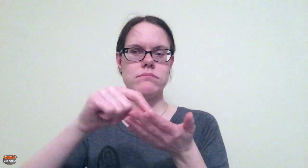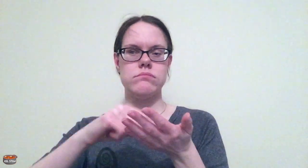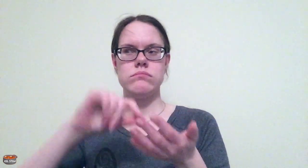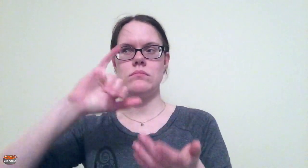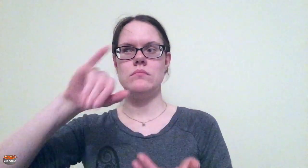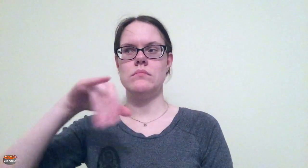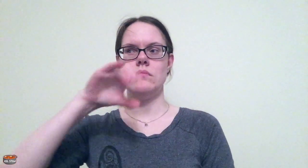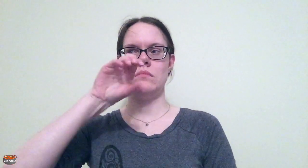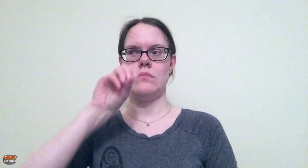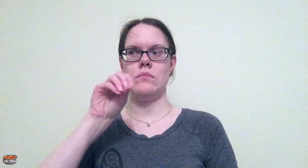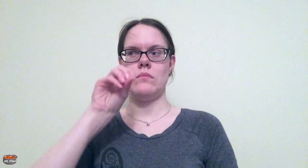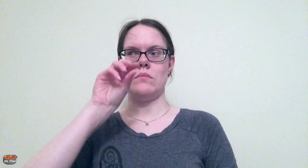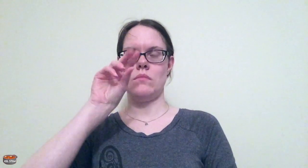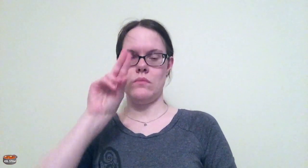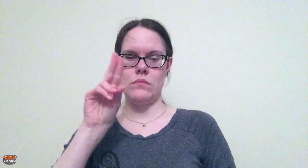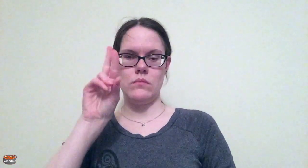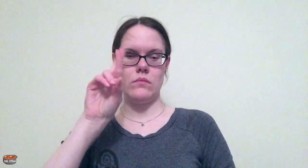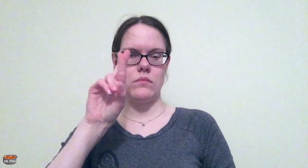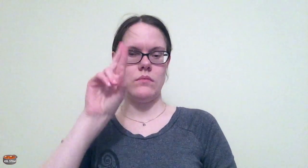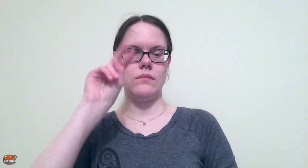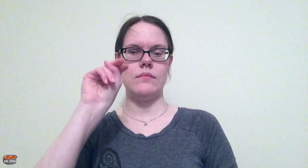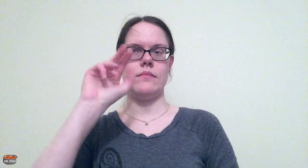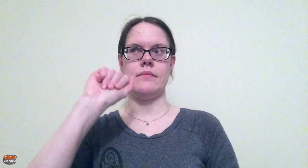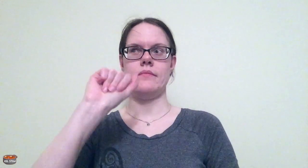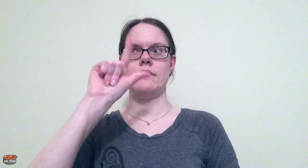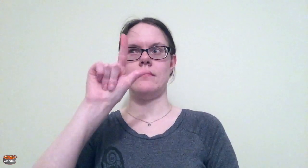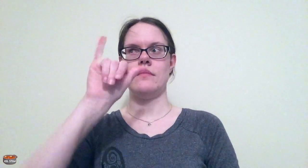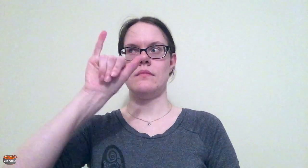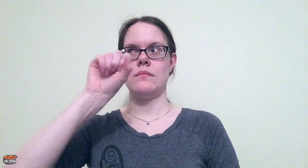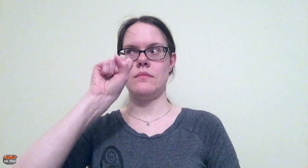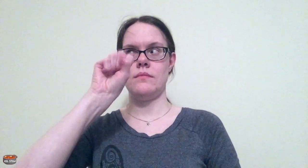he studied journalism.